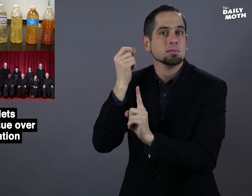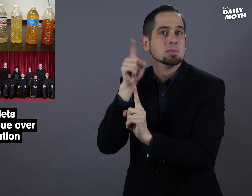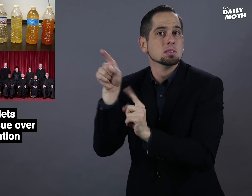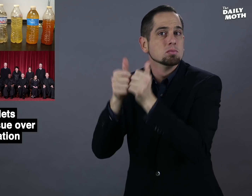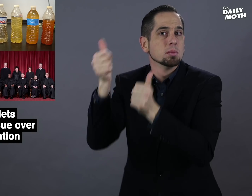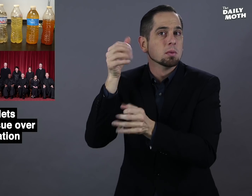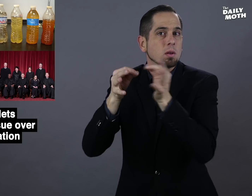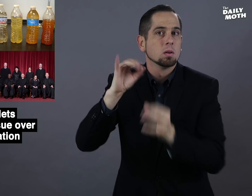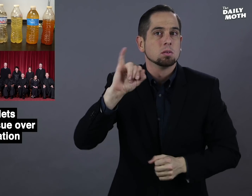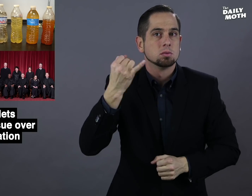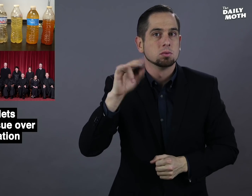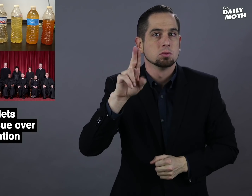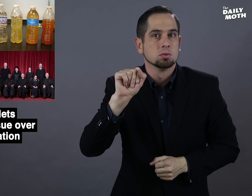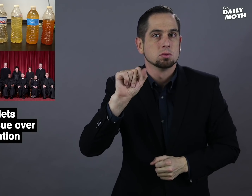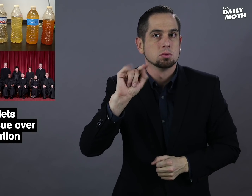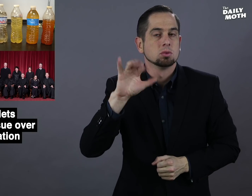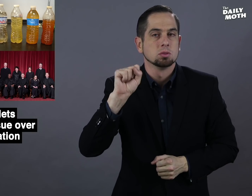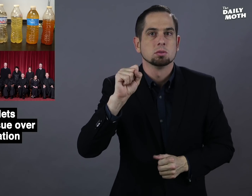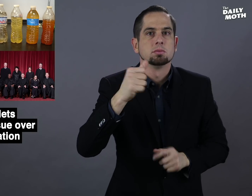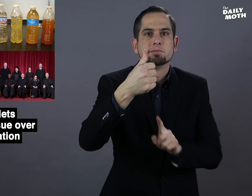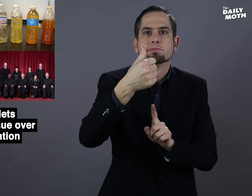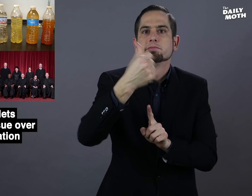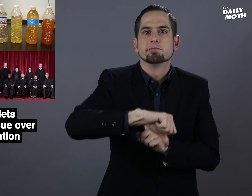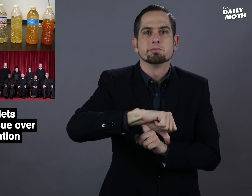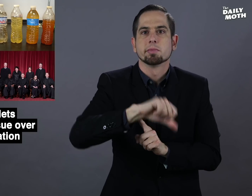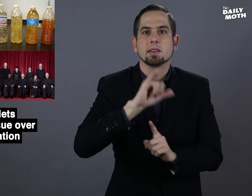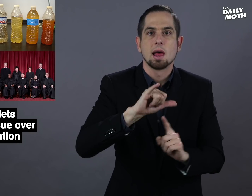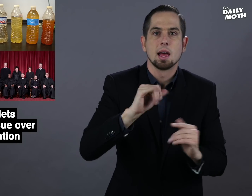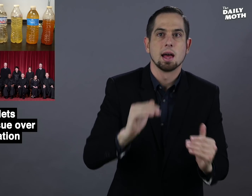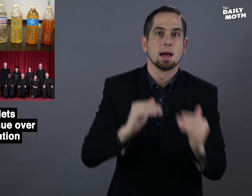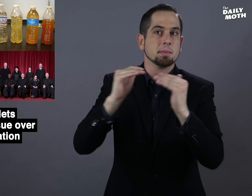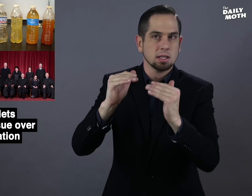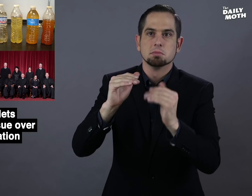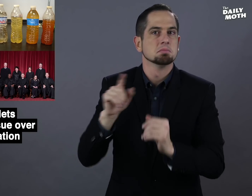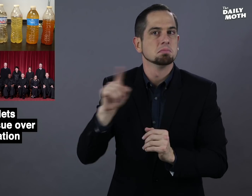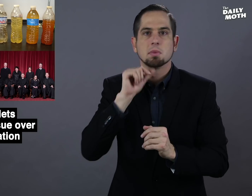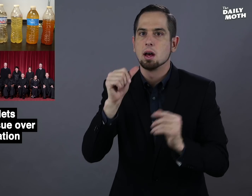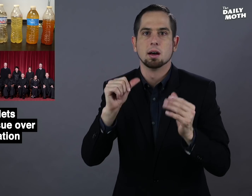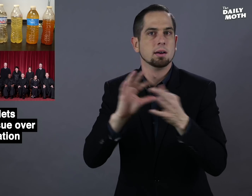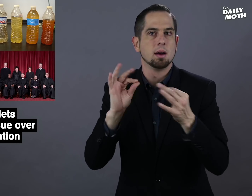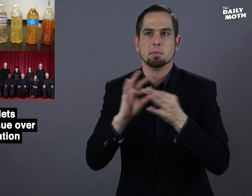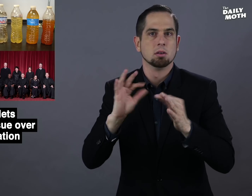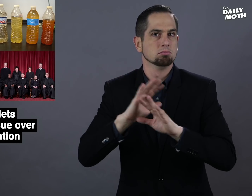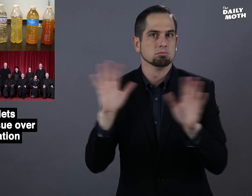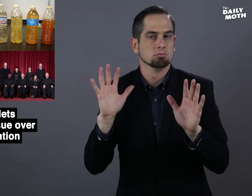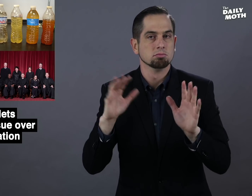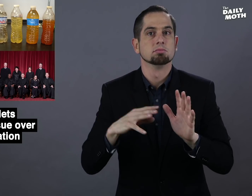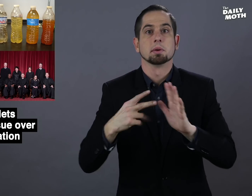but the justices turned down the appeals and did not comment.